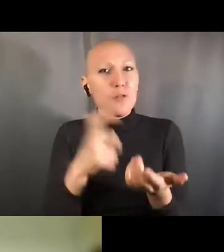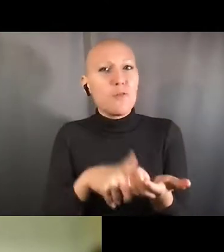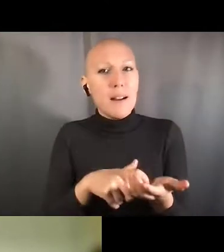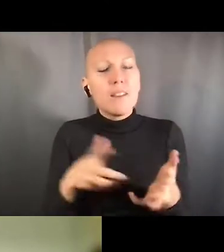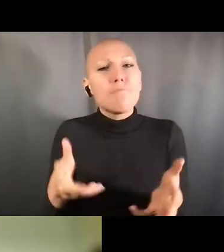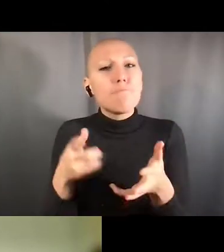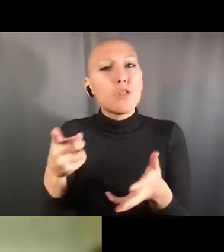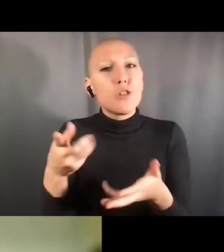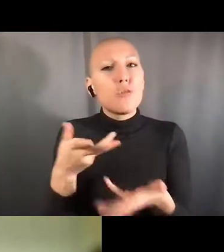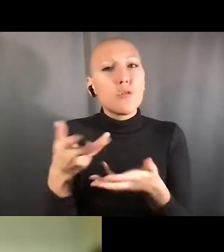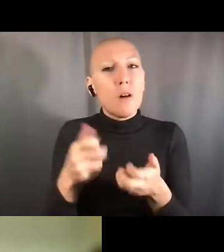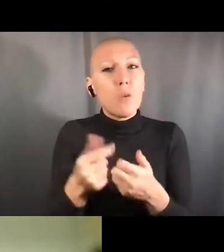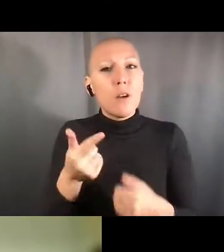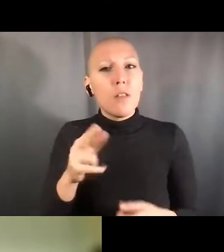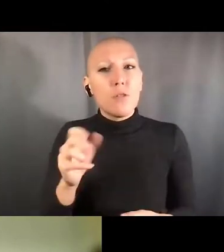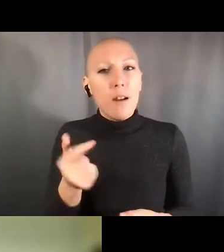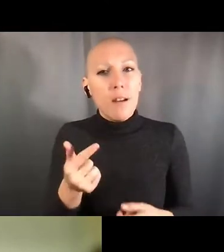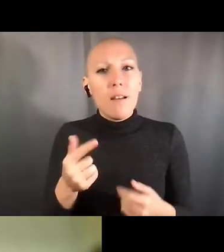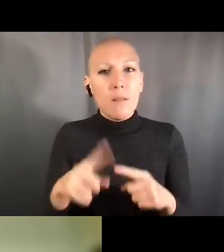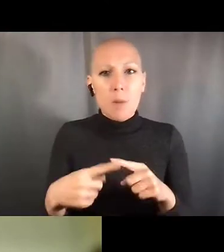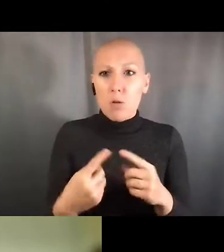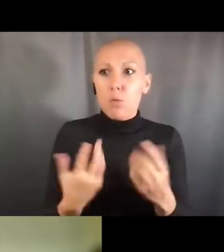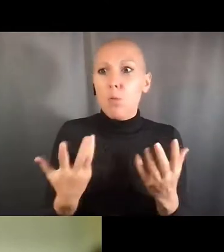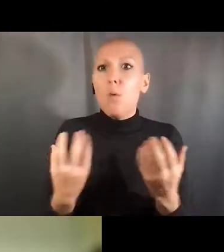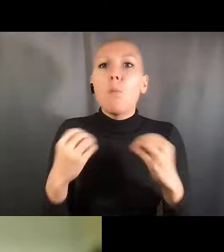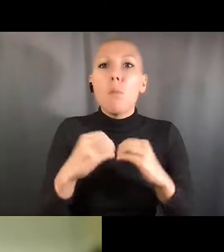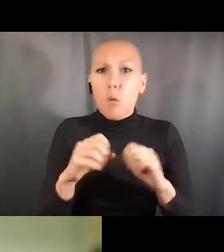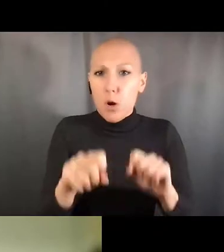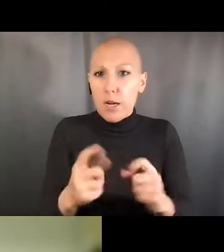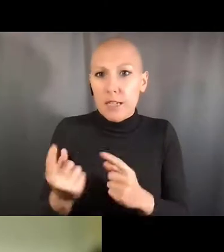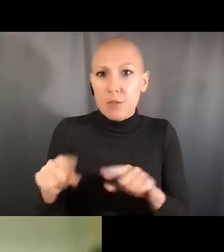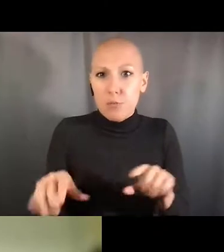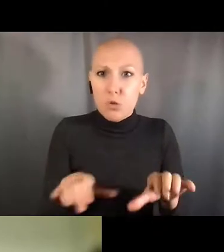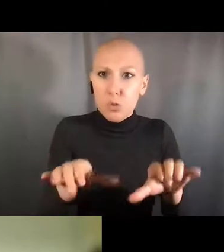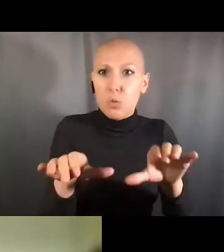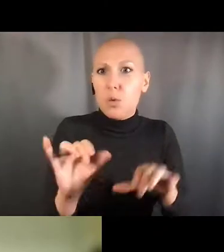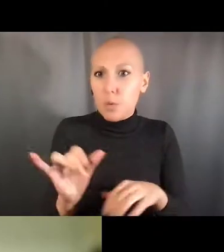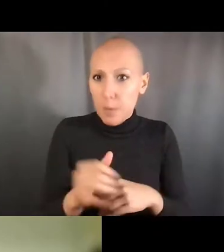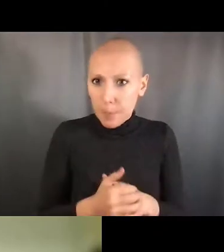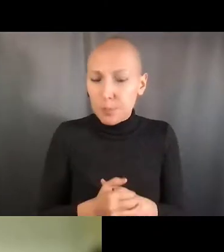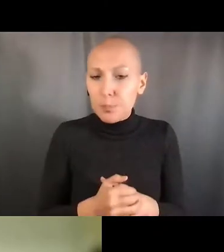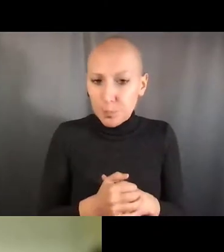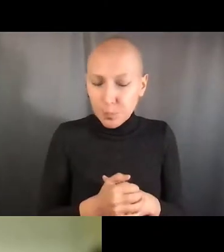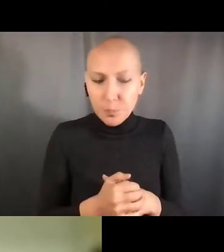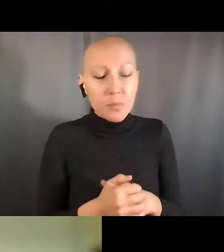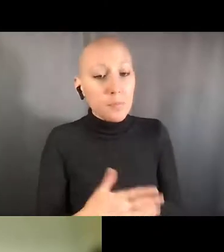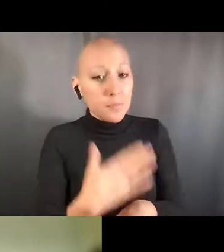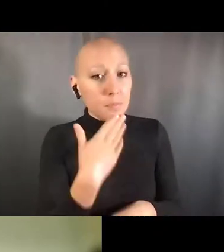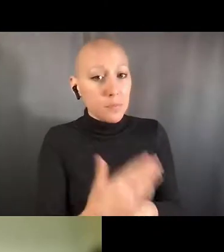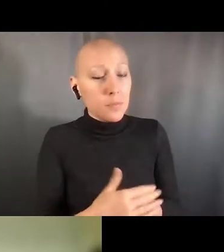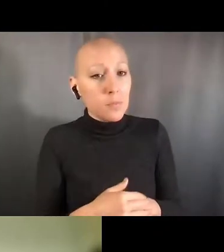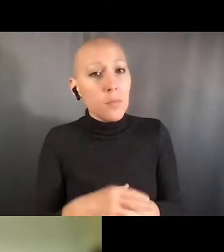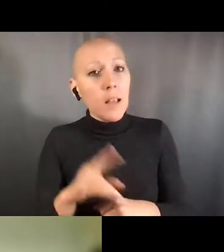learn how to conduct an experiment, how to design an experiment. They could be an essential part of that activity.